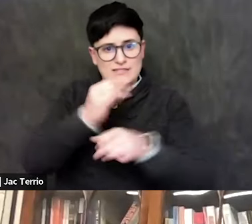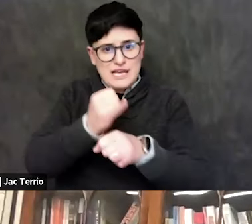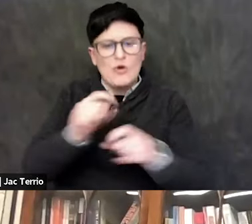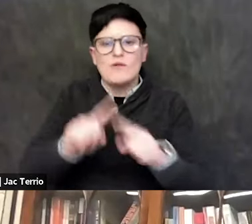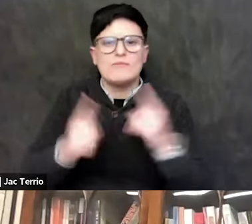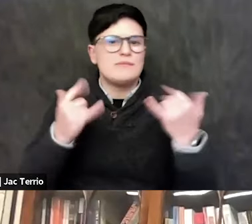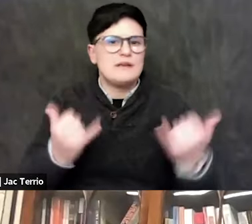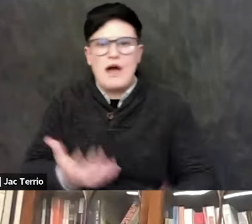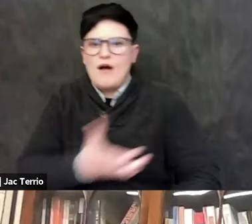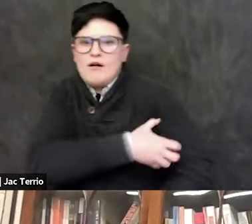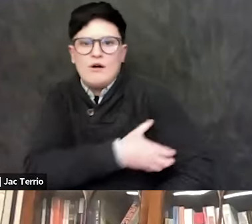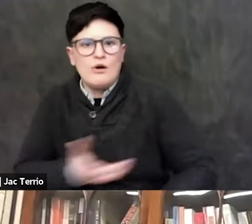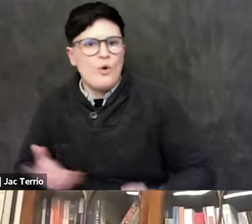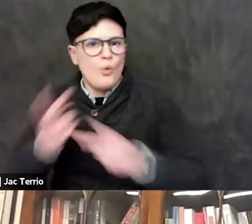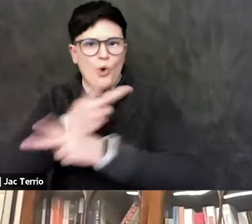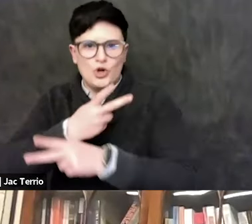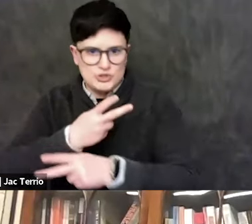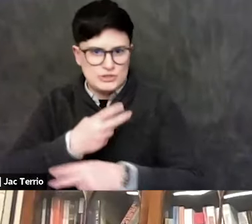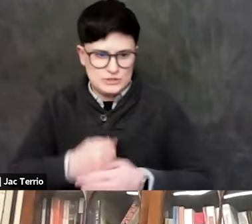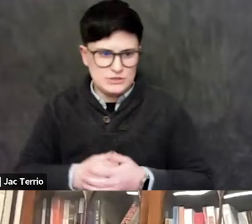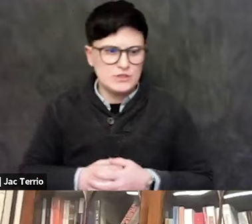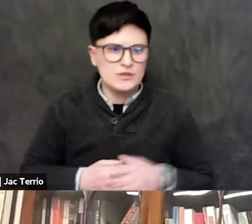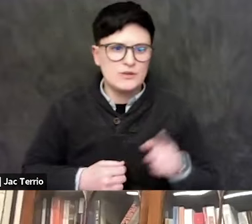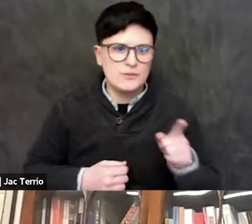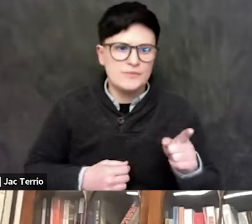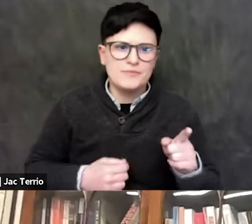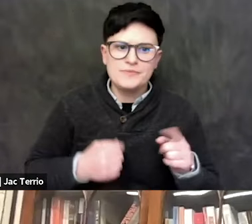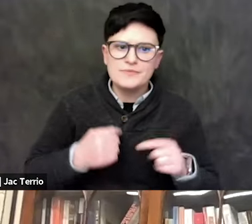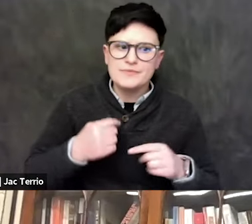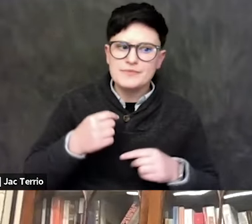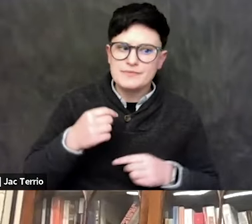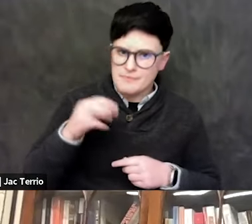And that certainly was the case with the reaction